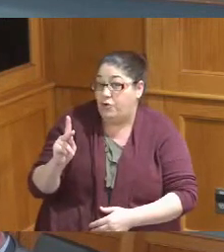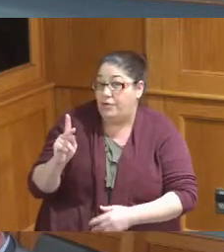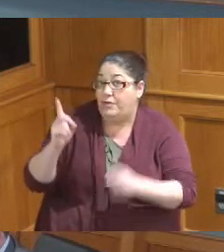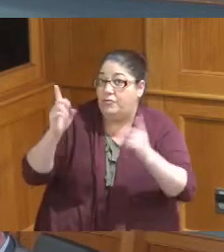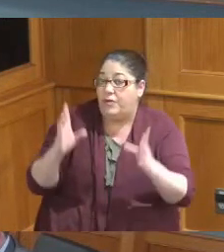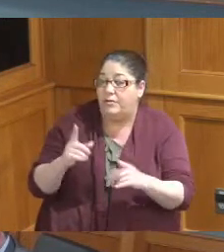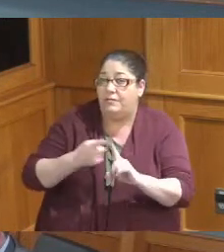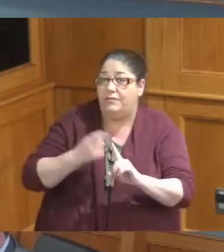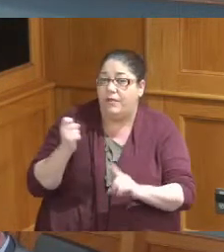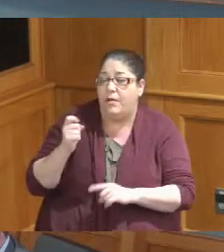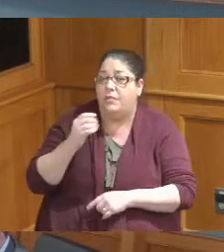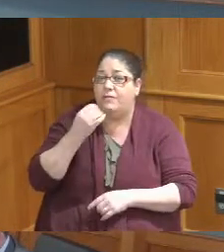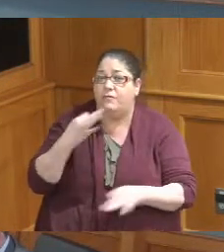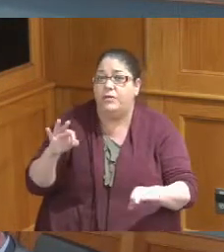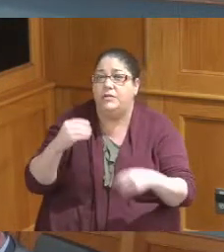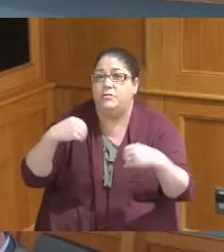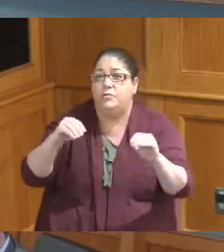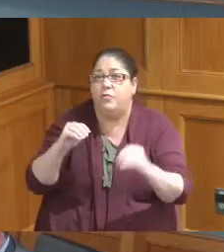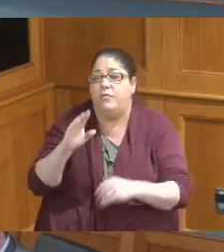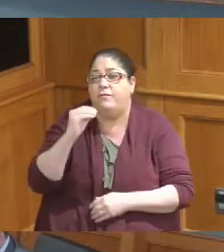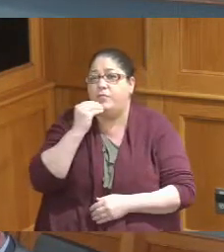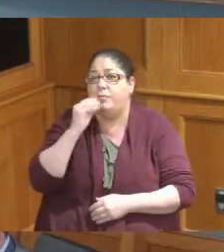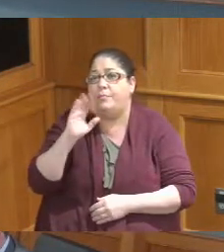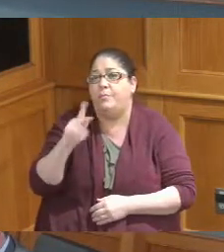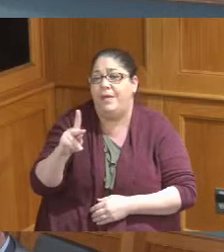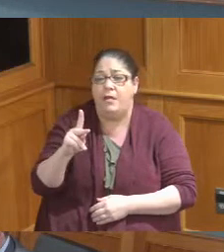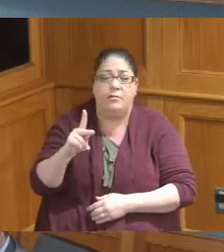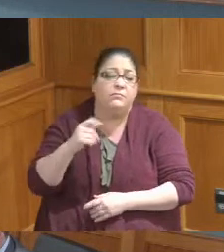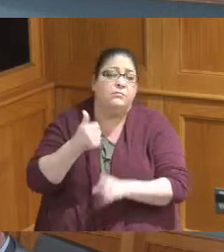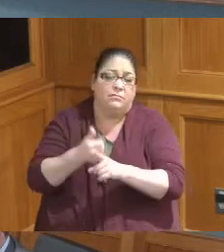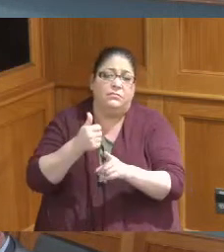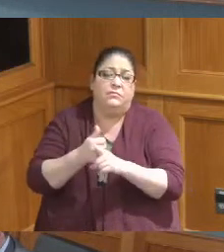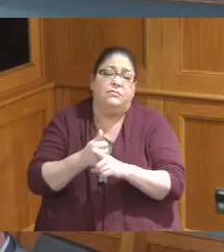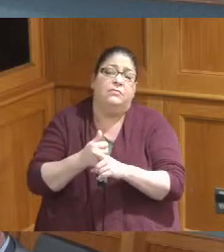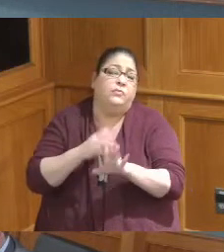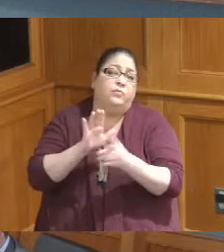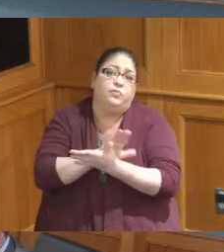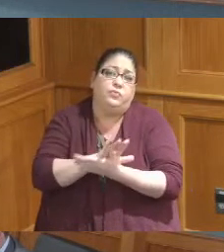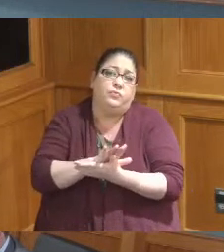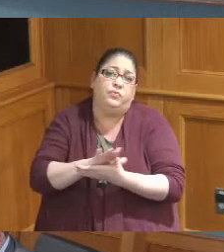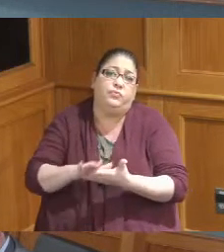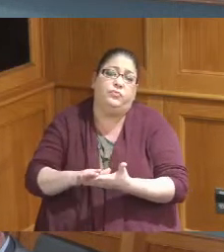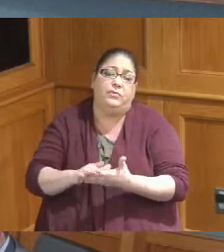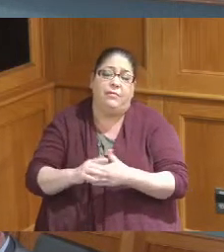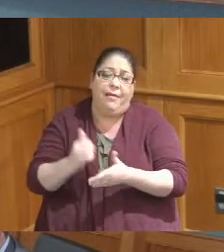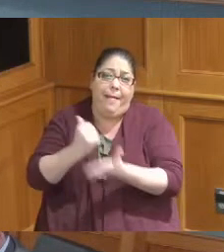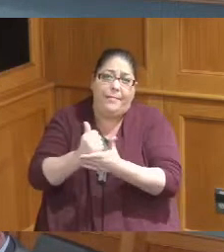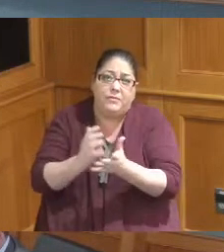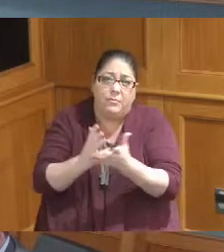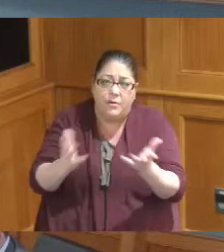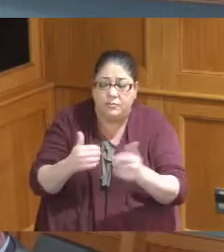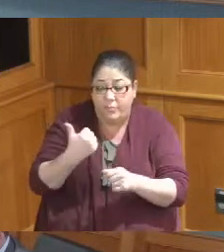are so workable and so responsive if we I remember we had one meeting we talked about someone did